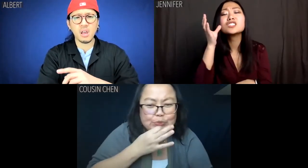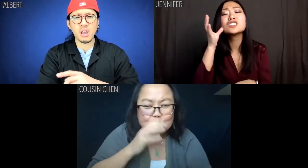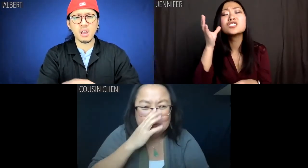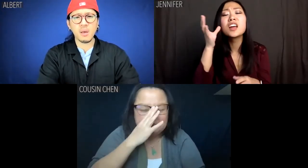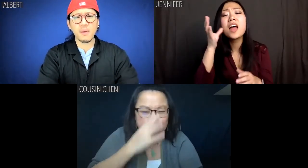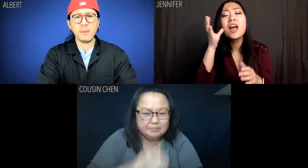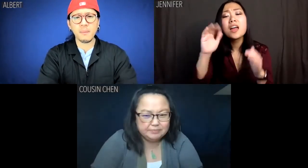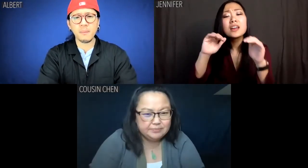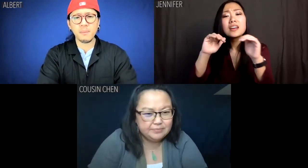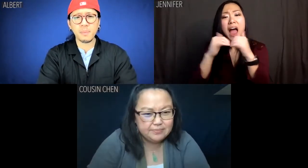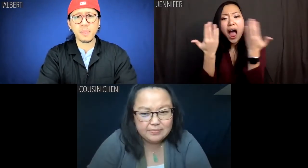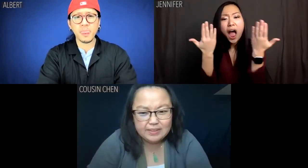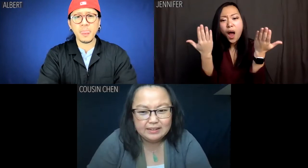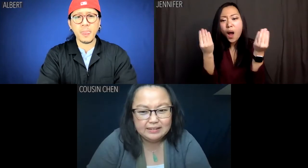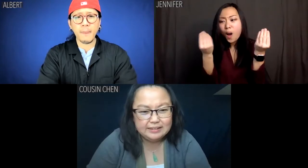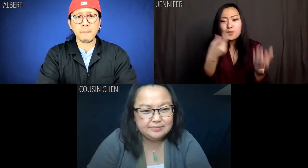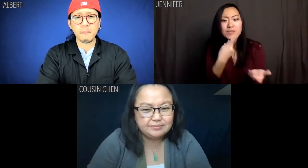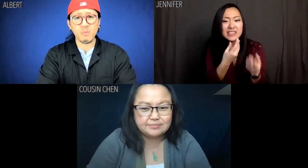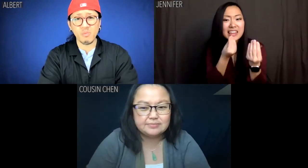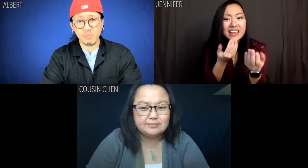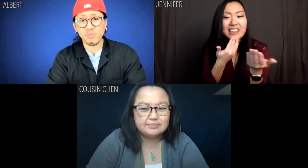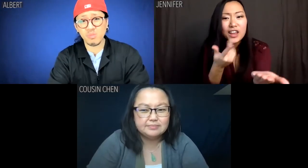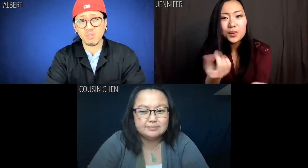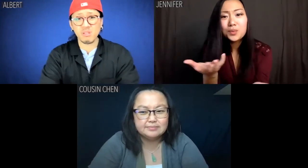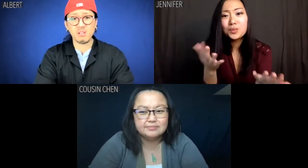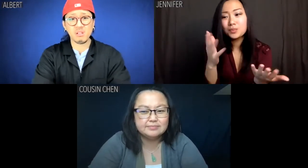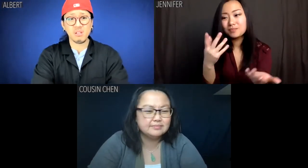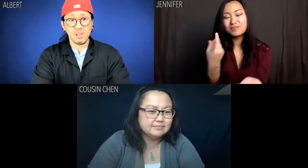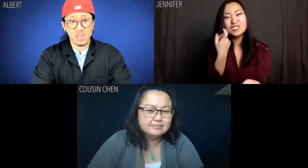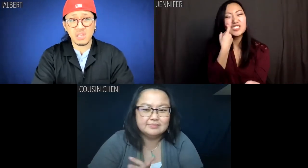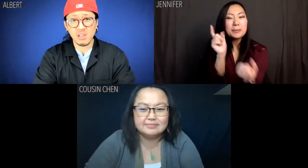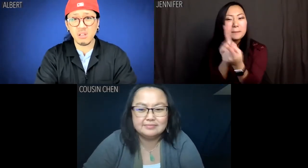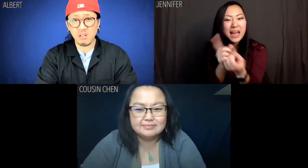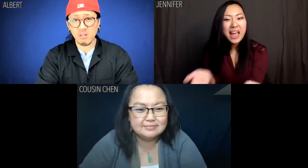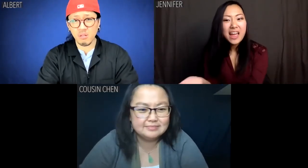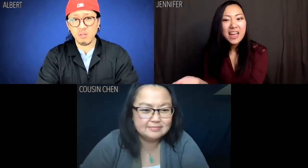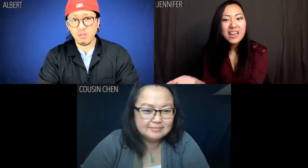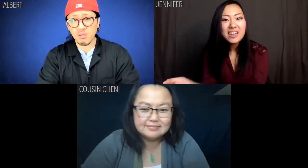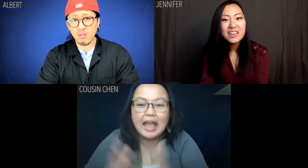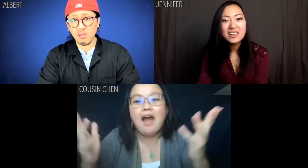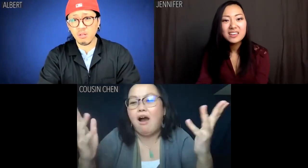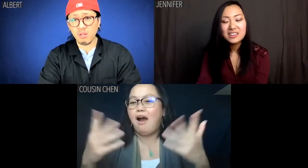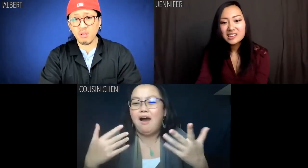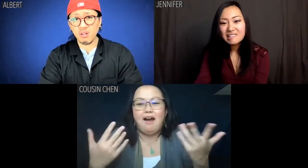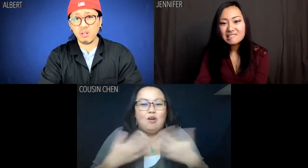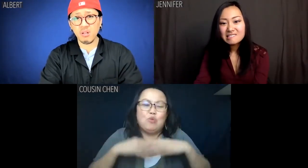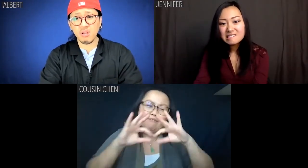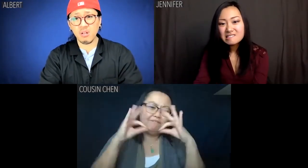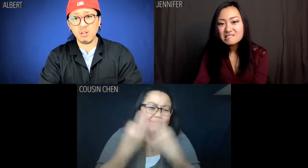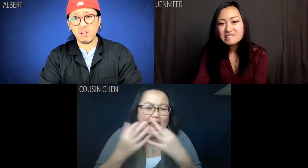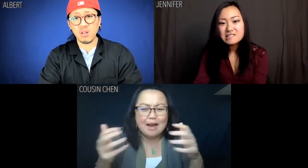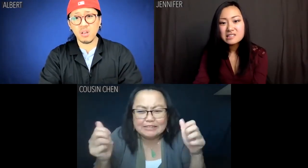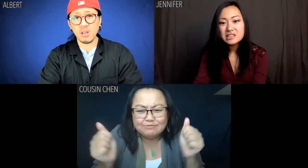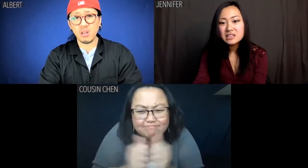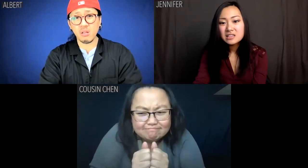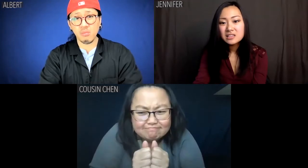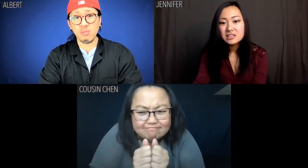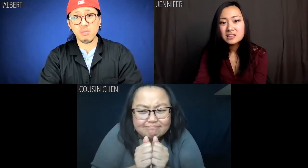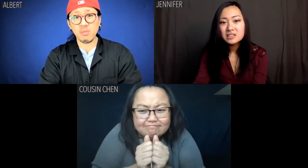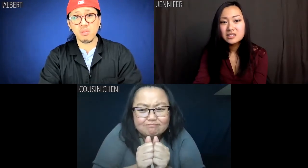Jennifer: Oh Cousin Chen, how can we thank you. I feel like we barely know you. Cousin Chen: We're family.